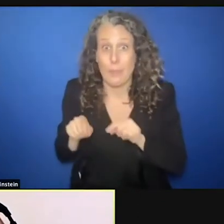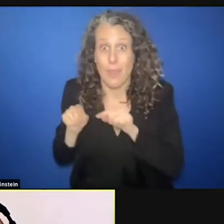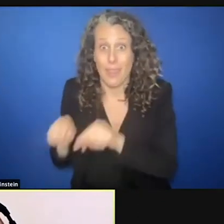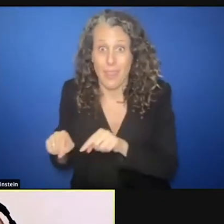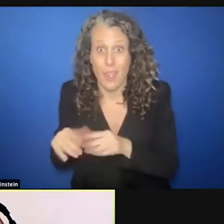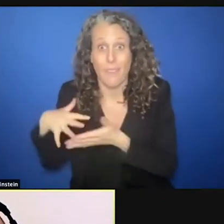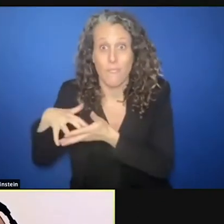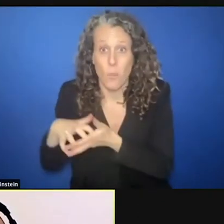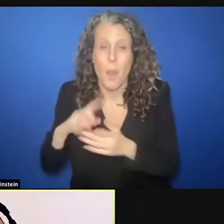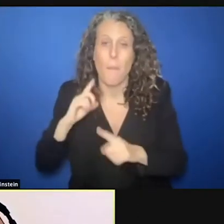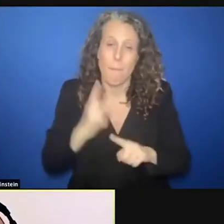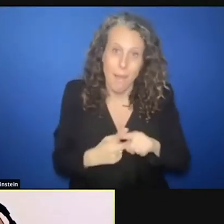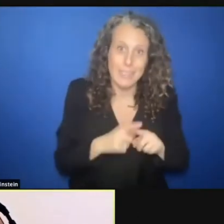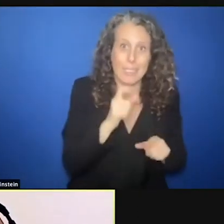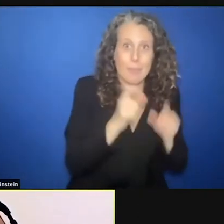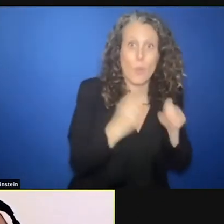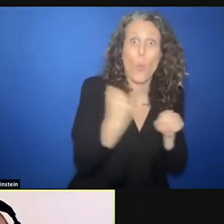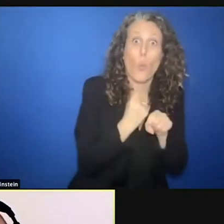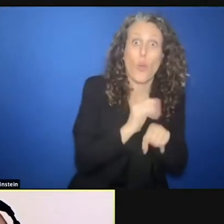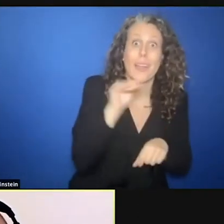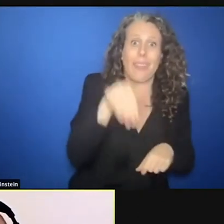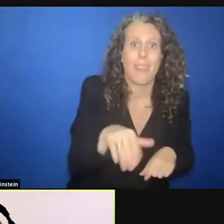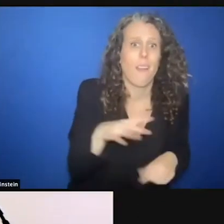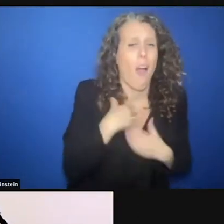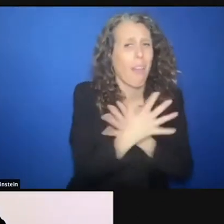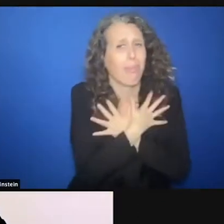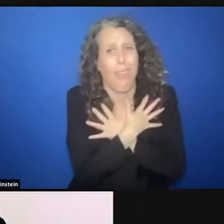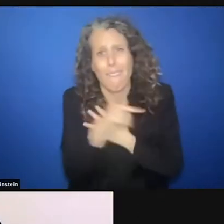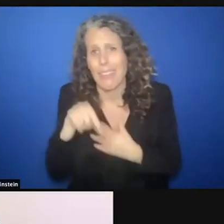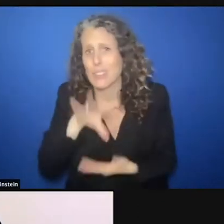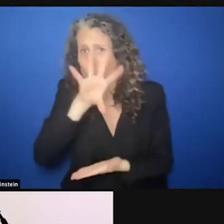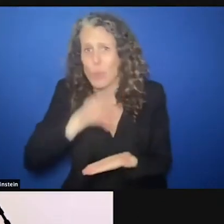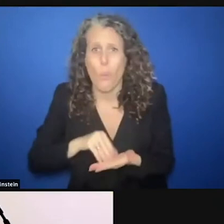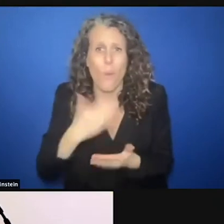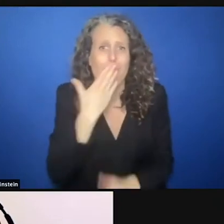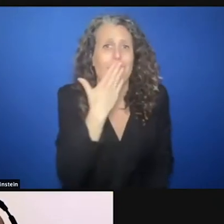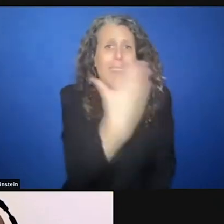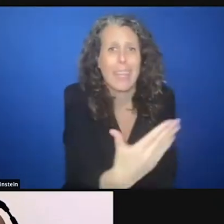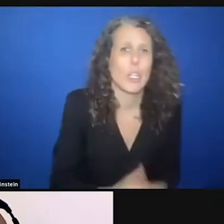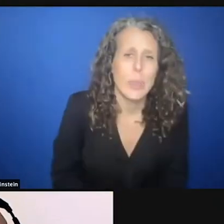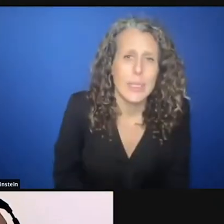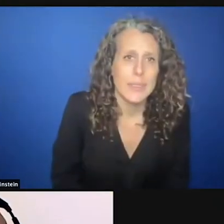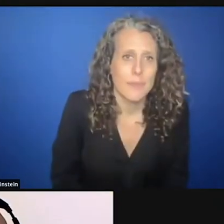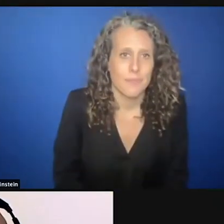question. Excellent report. I love this report. >> CHRIS GUNNESS: Your 10 seconds were long but